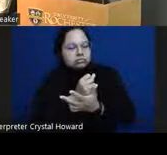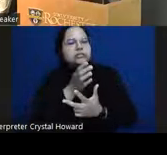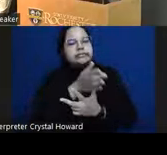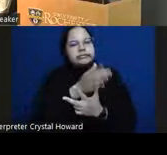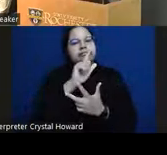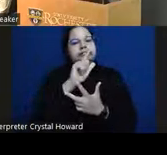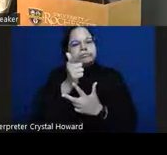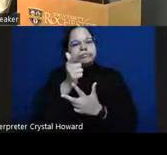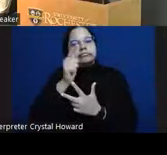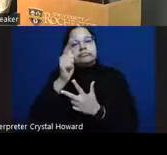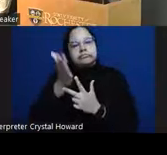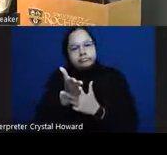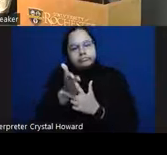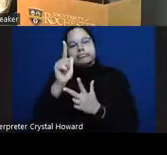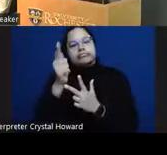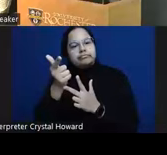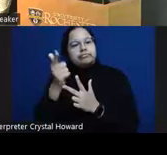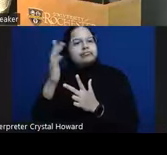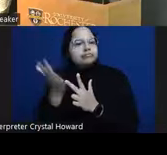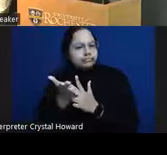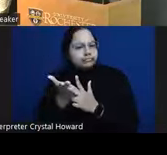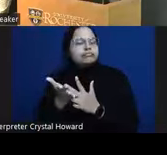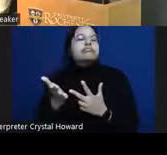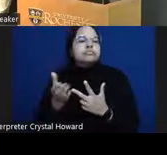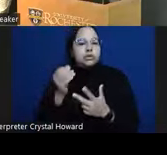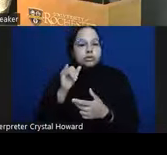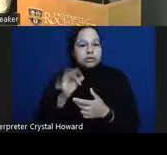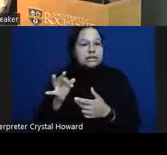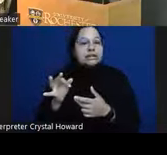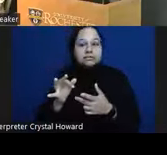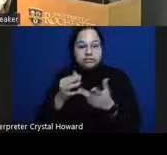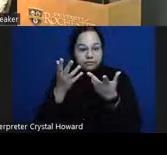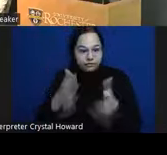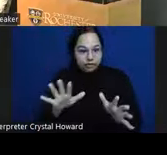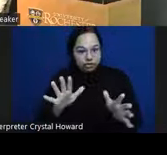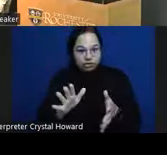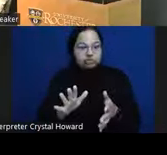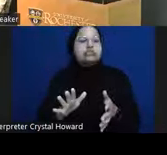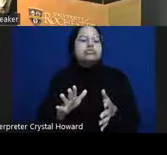I want to make sure that everyone gets a chance to answer questions right after their talk so in